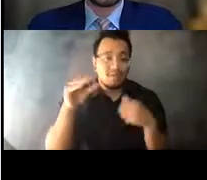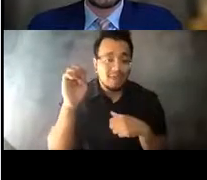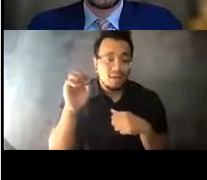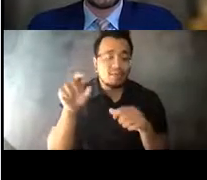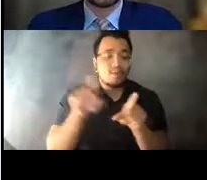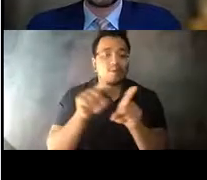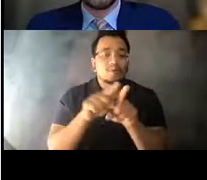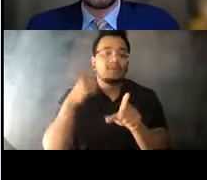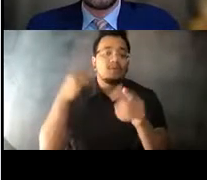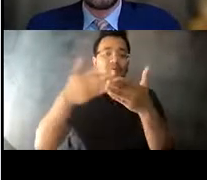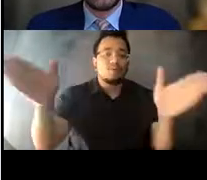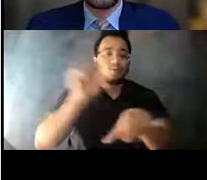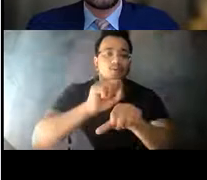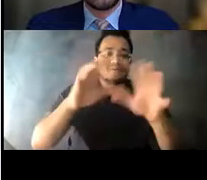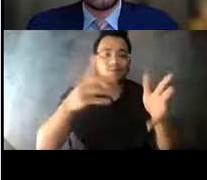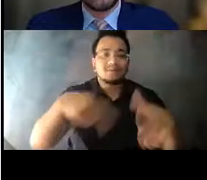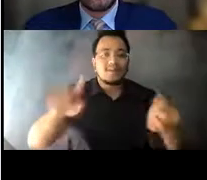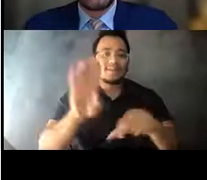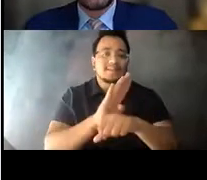and businesses throughout the COVID-19 pandemic.